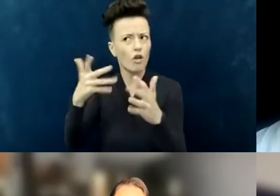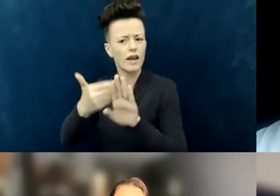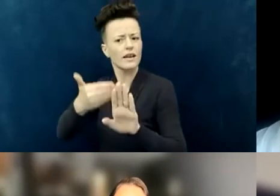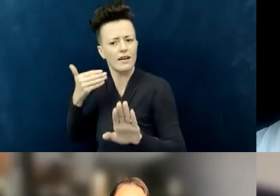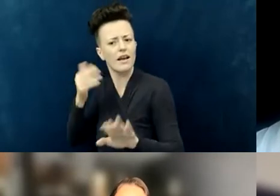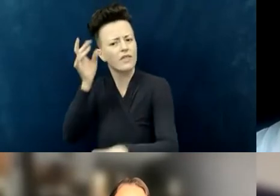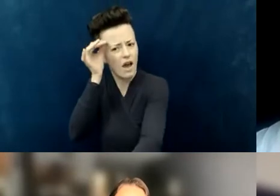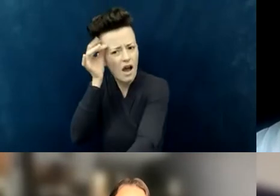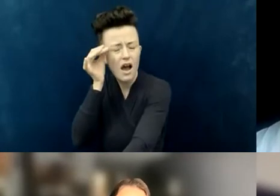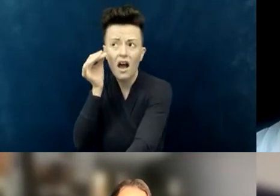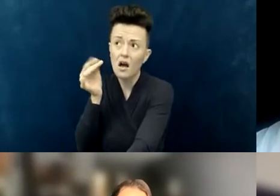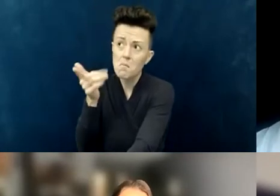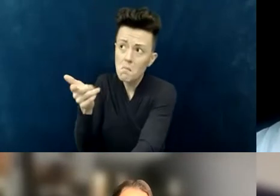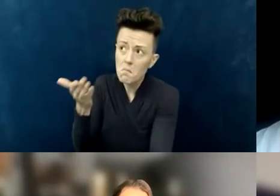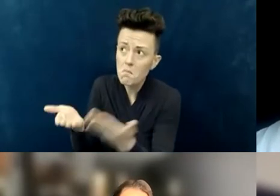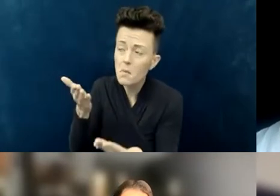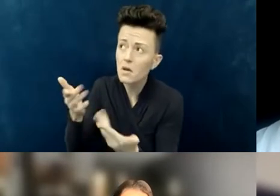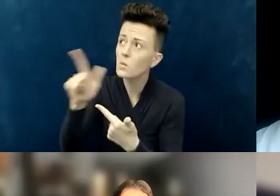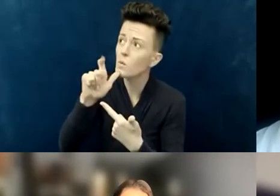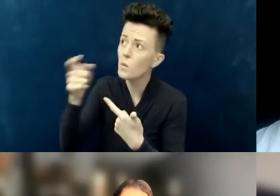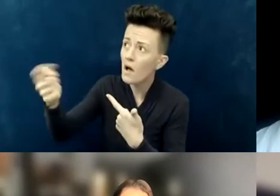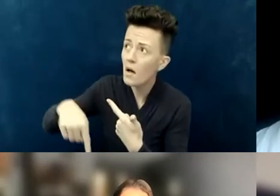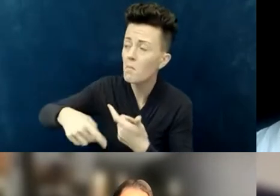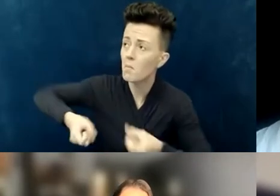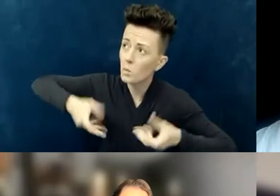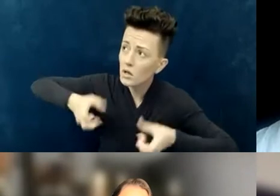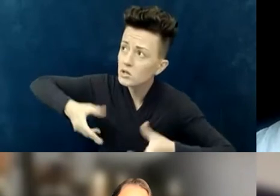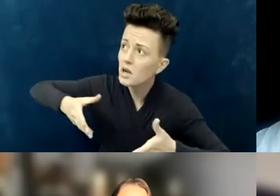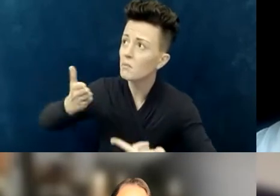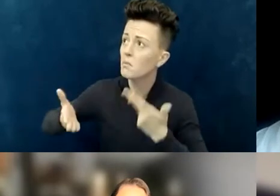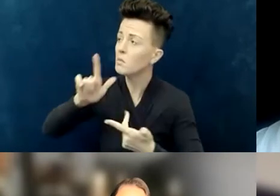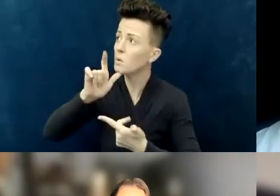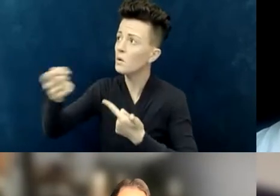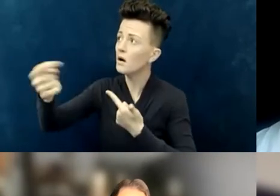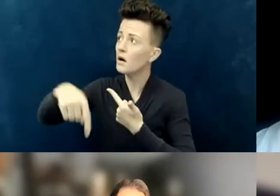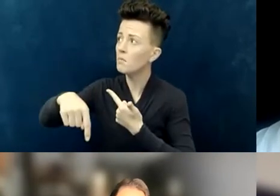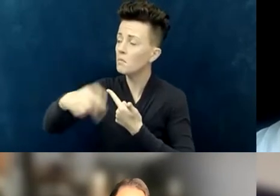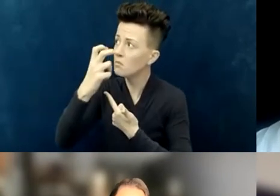that you have some elements of universal design in place, to show... Again, that celebrating